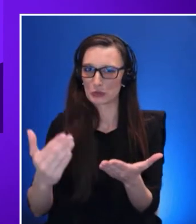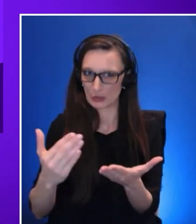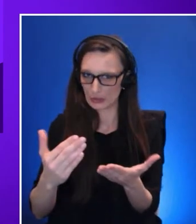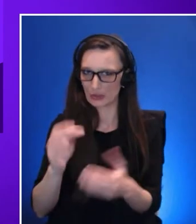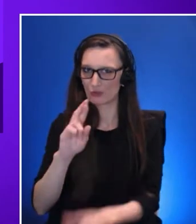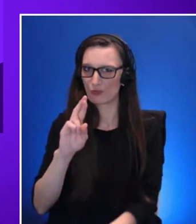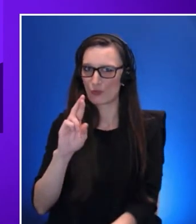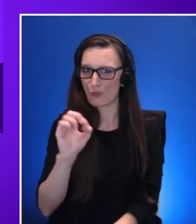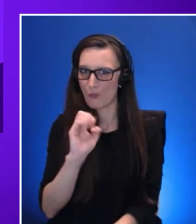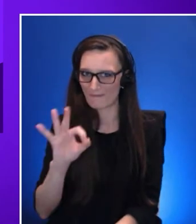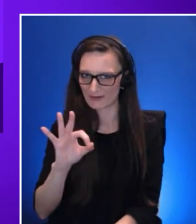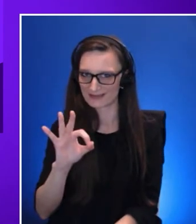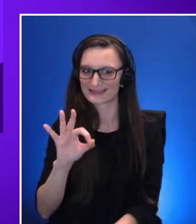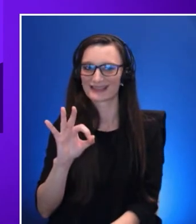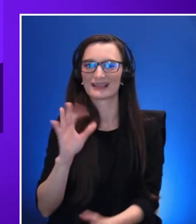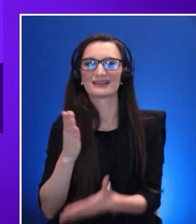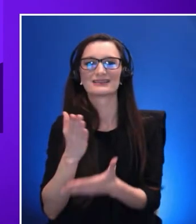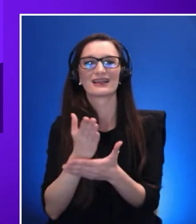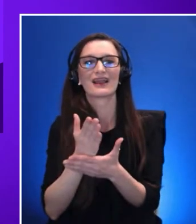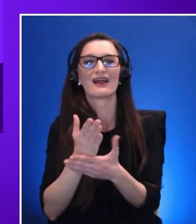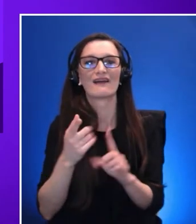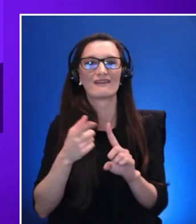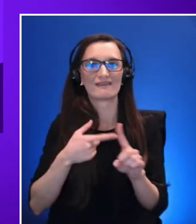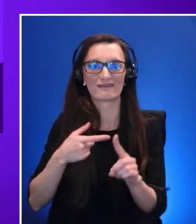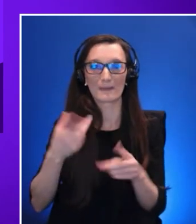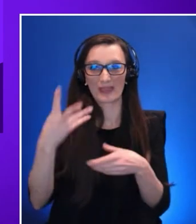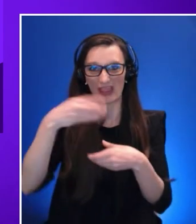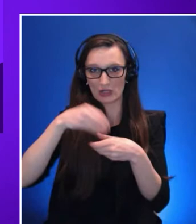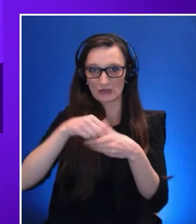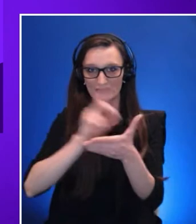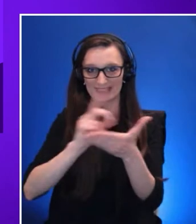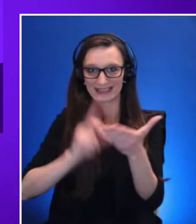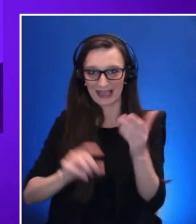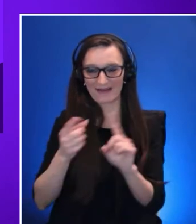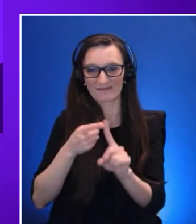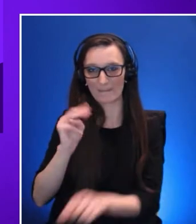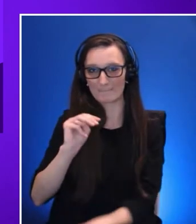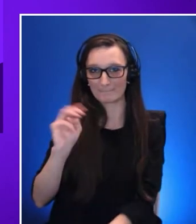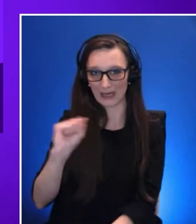by Microsoft and some of the principles we are using here in our design teams